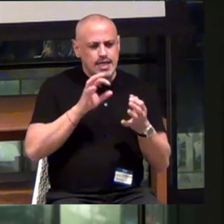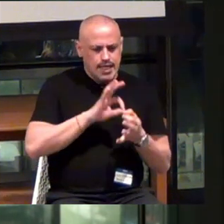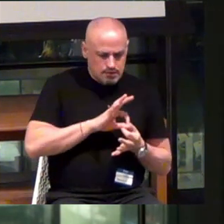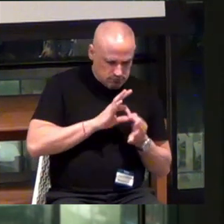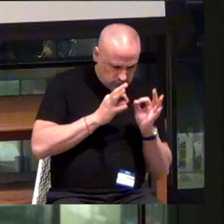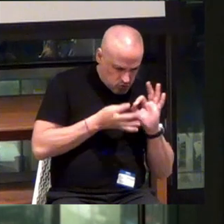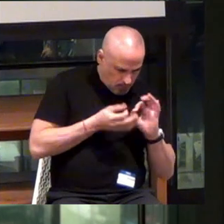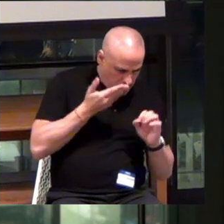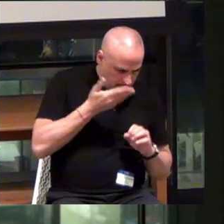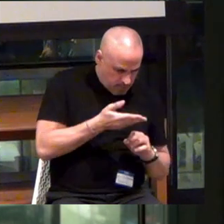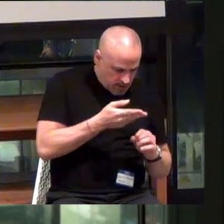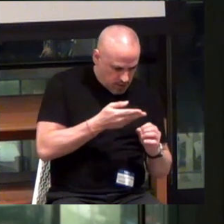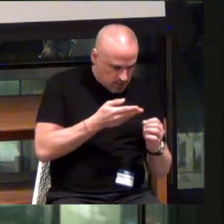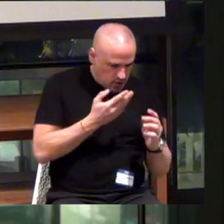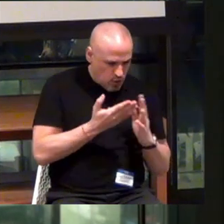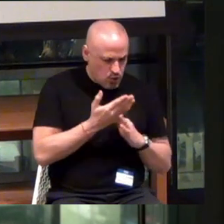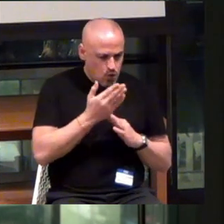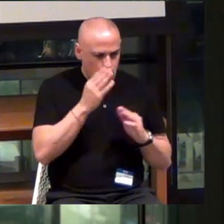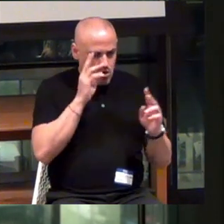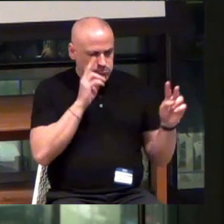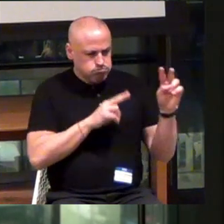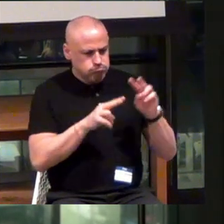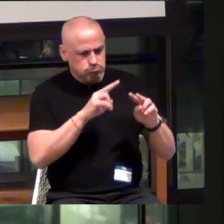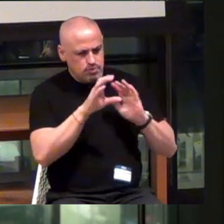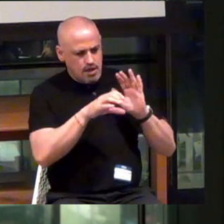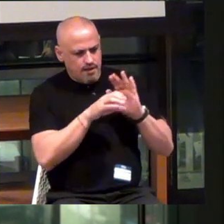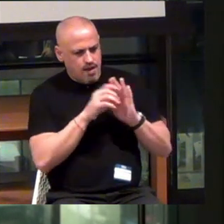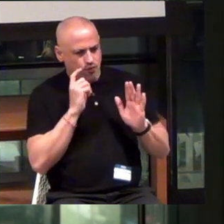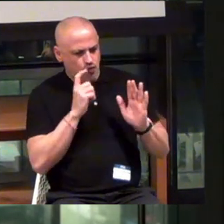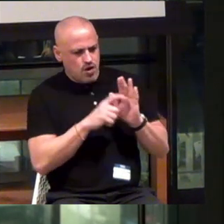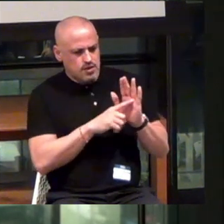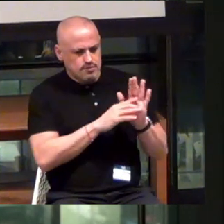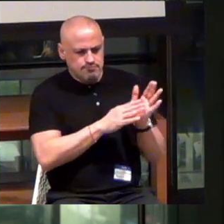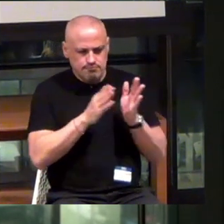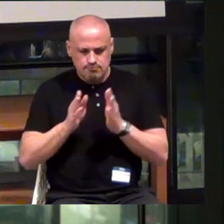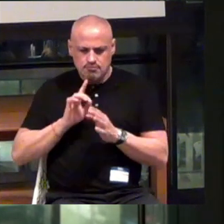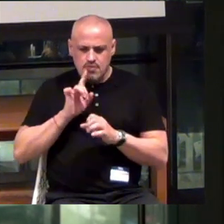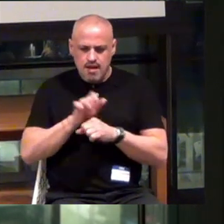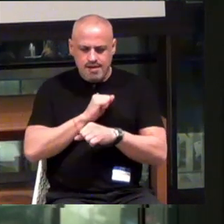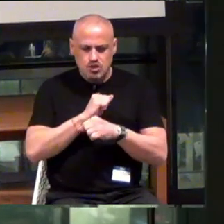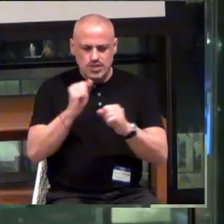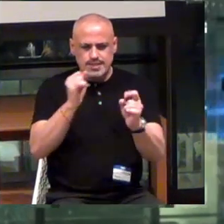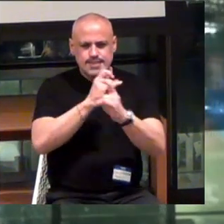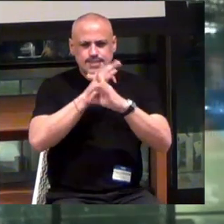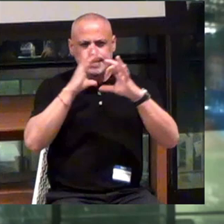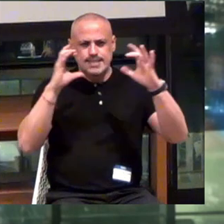is there through, like, an optical character recognition, to actually a scene reader.